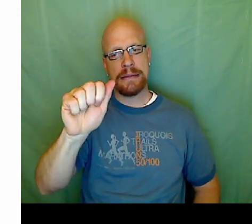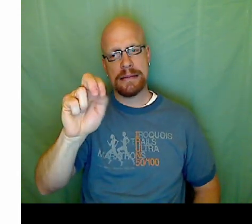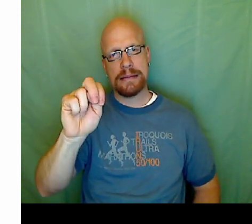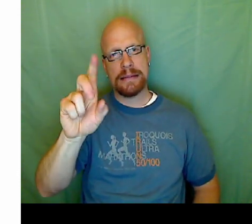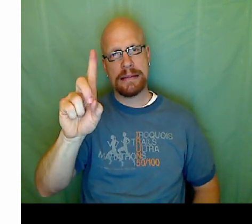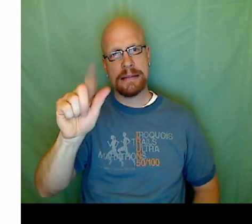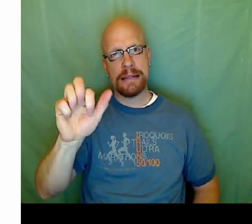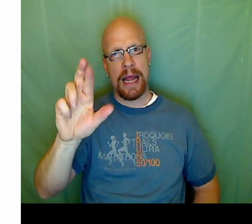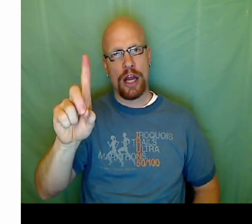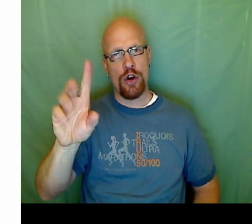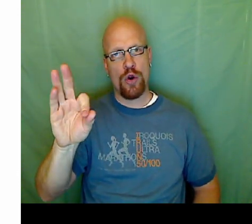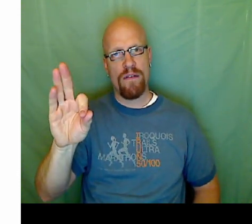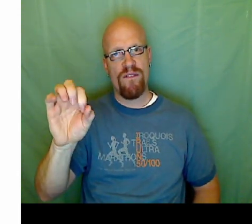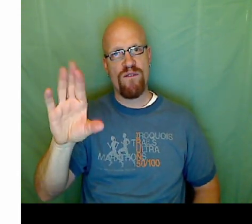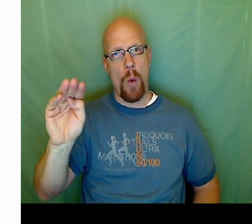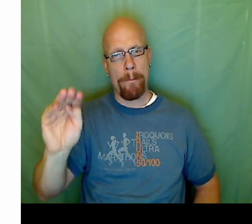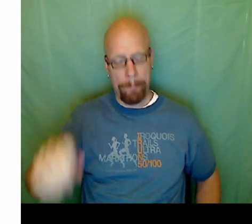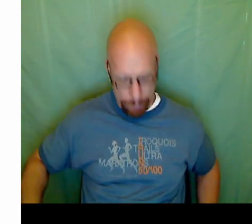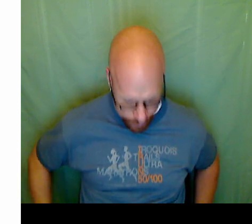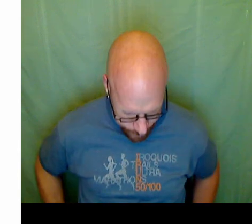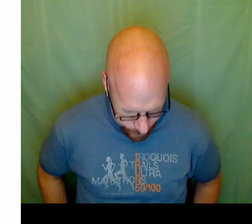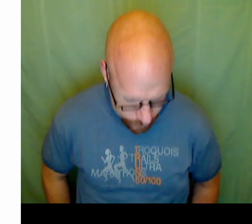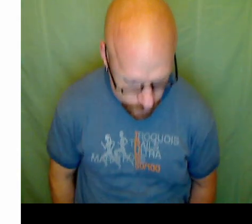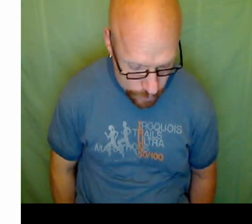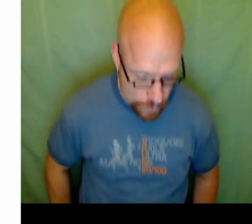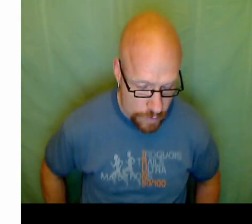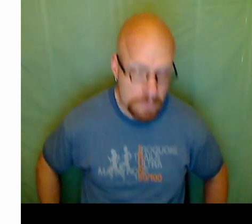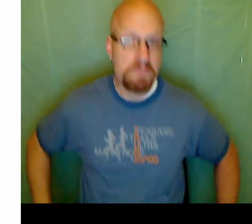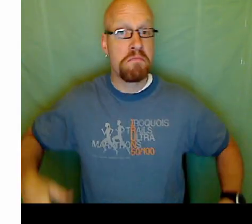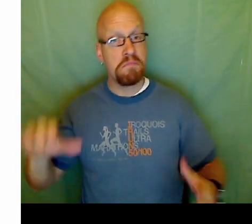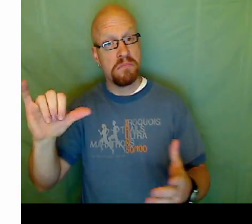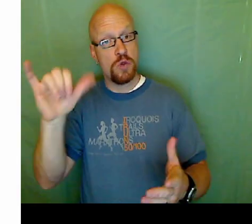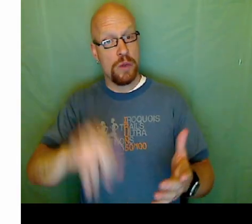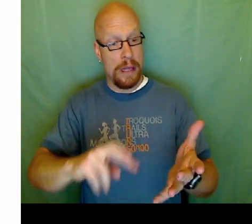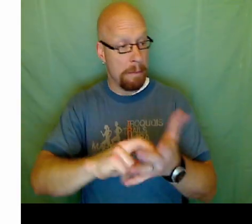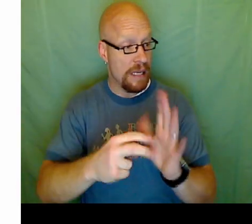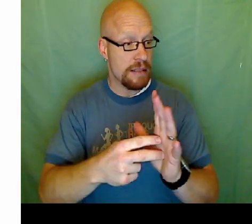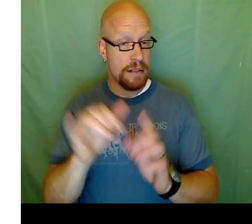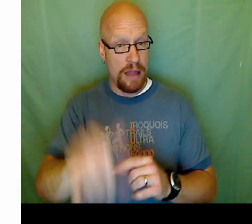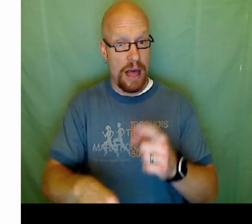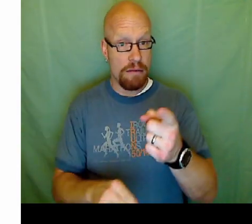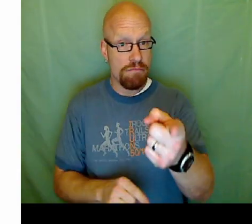They're both ready to do this method. The reason being they are both in standard form.